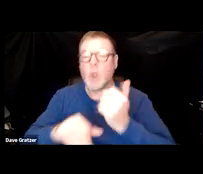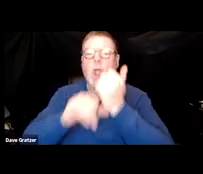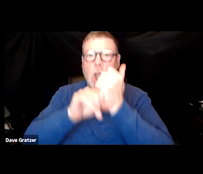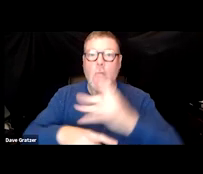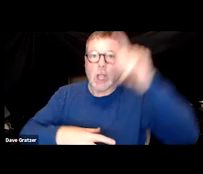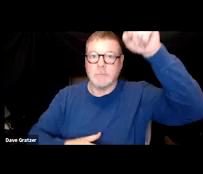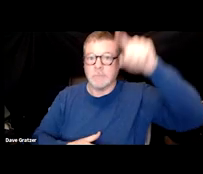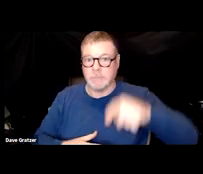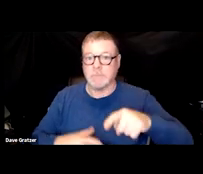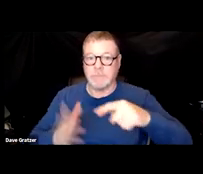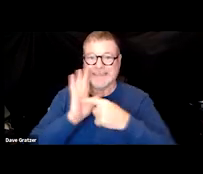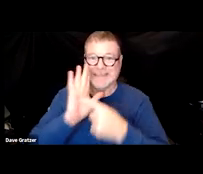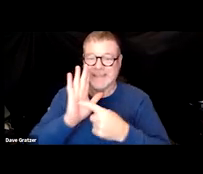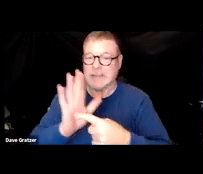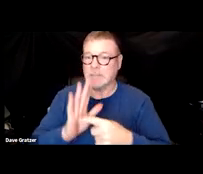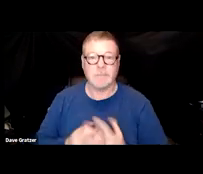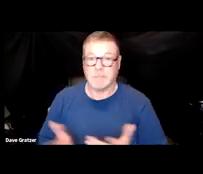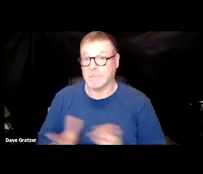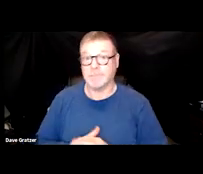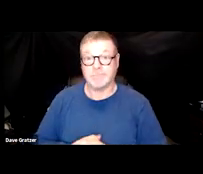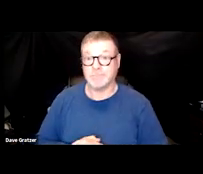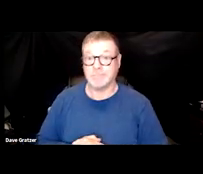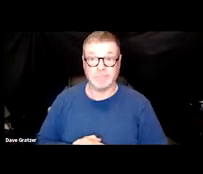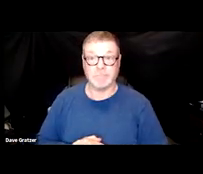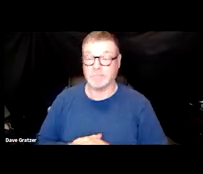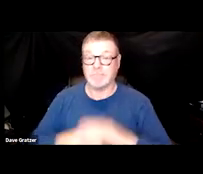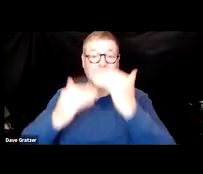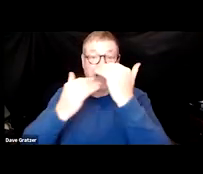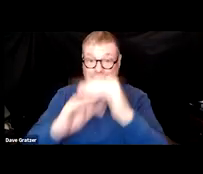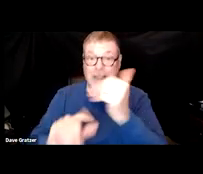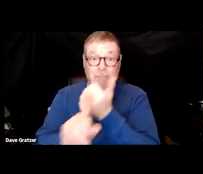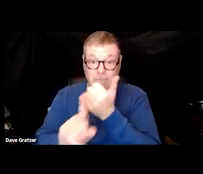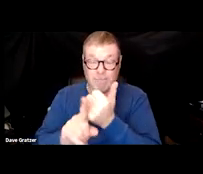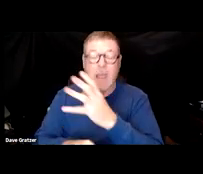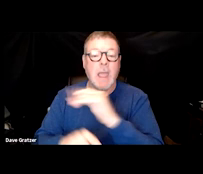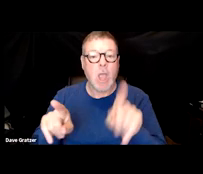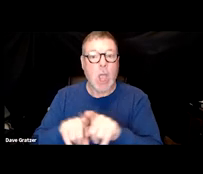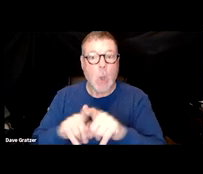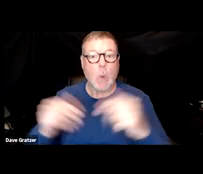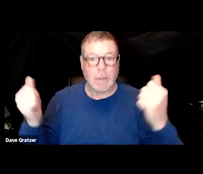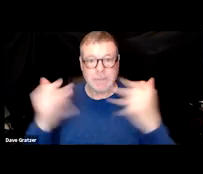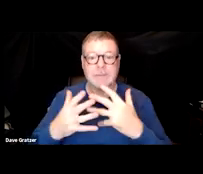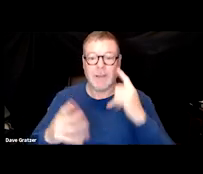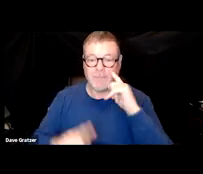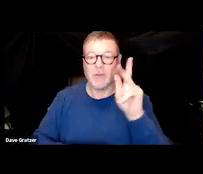which are all very you know, limiting in themselves and also quite scary for the individual.